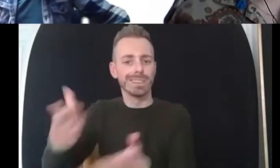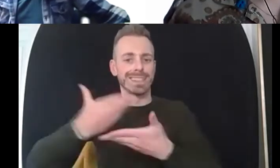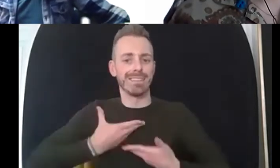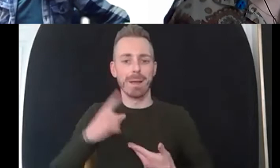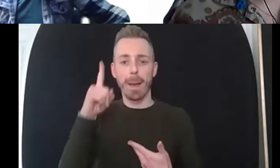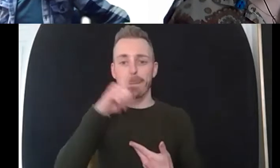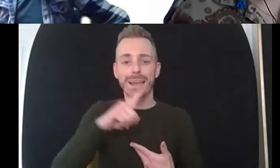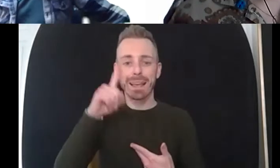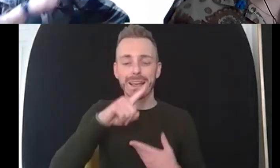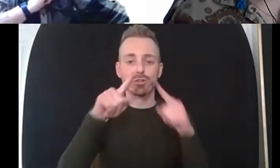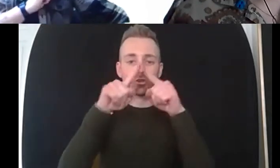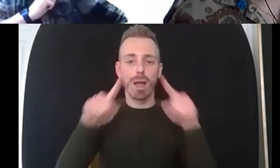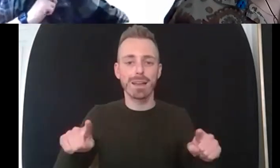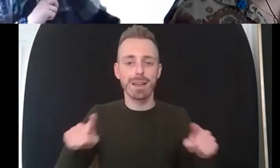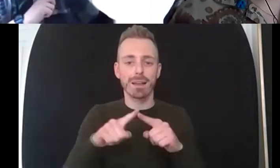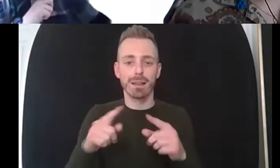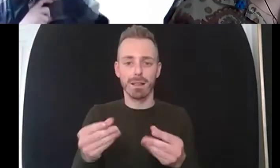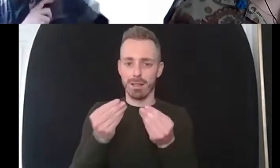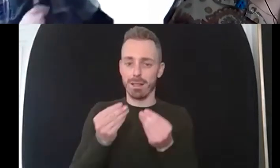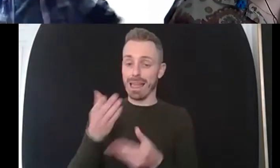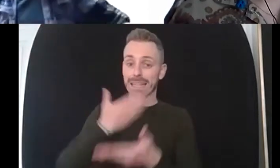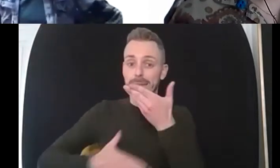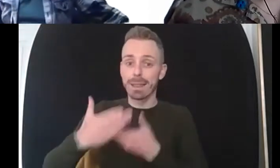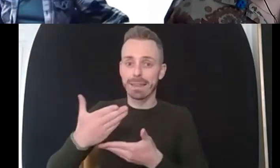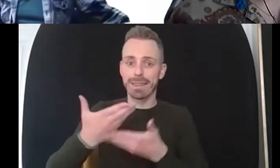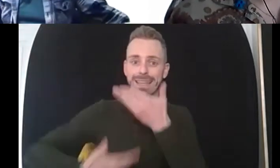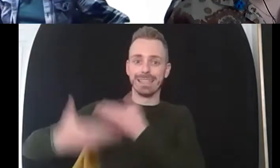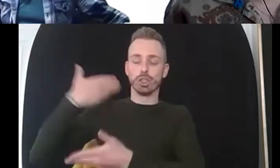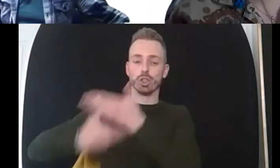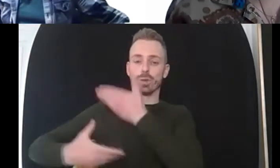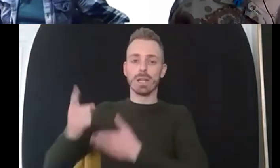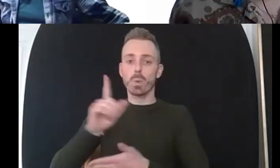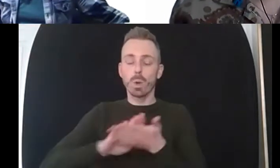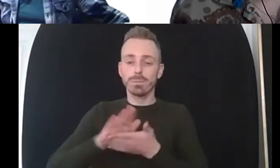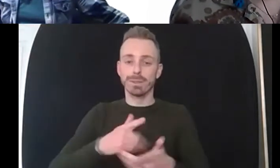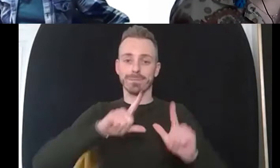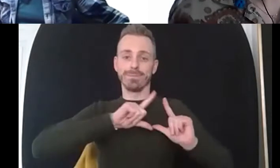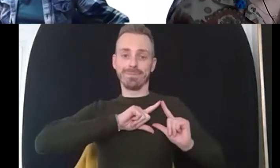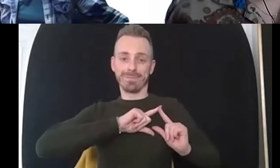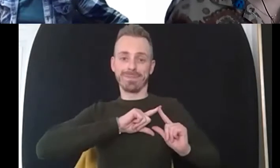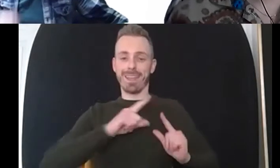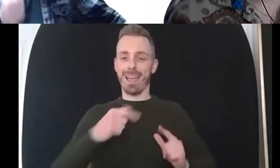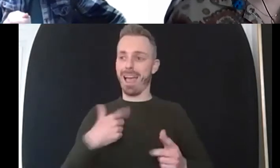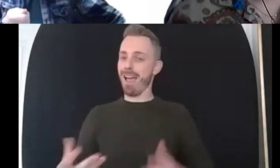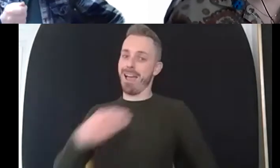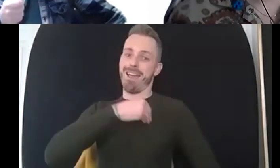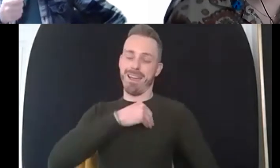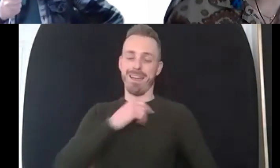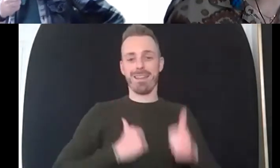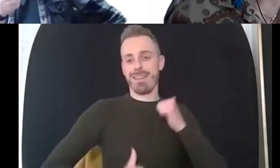young um and then wearing with pride wherever i went um yeah um introducing me to literature or